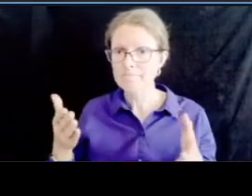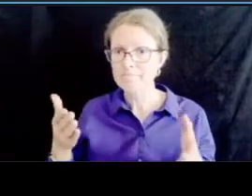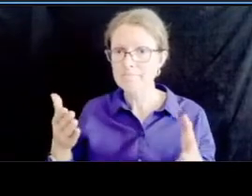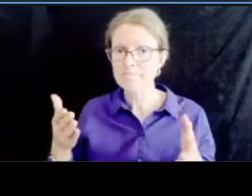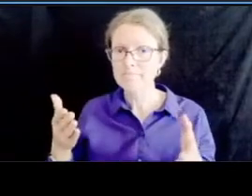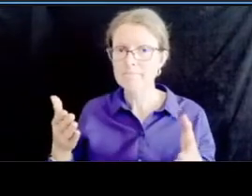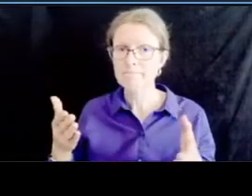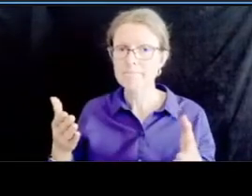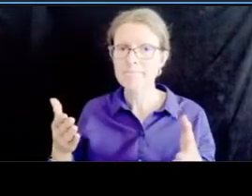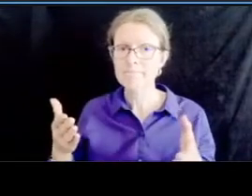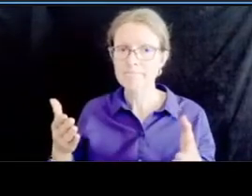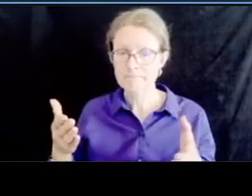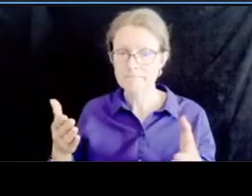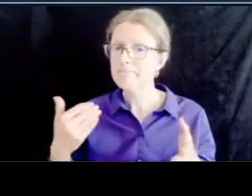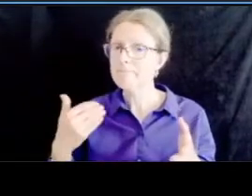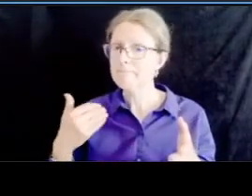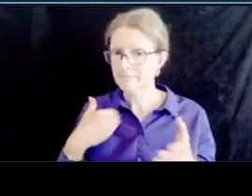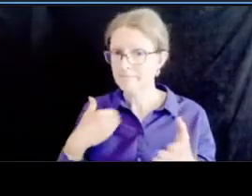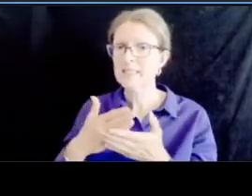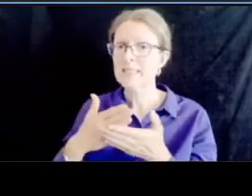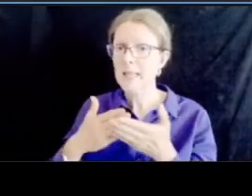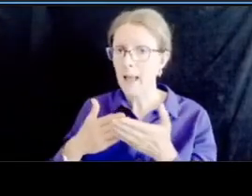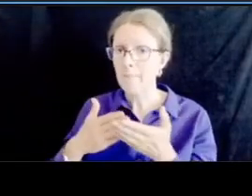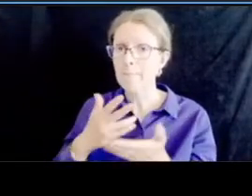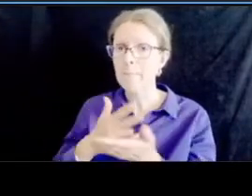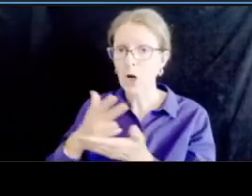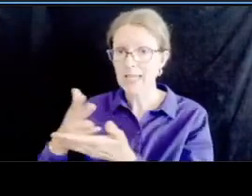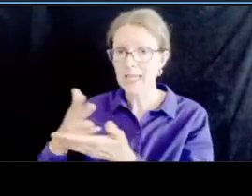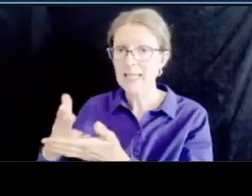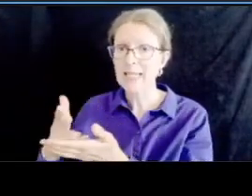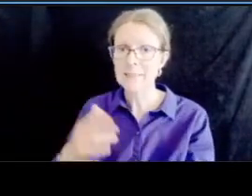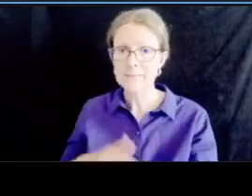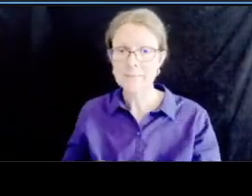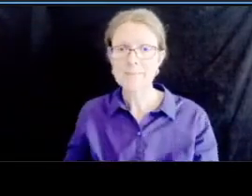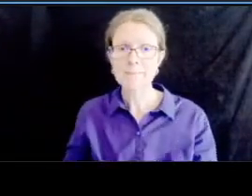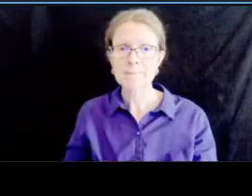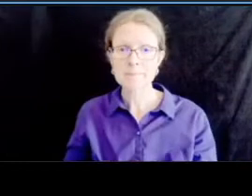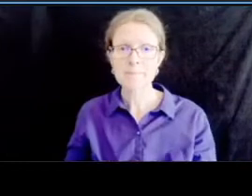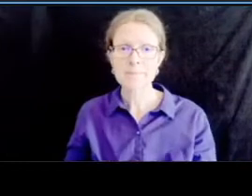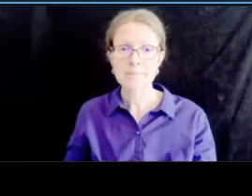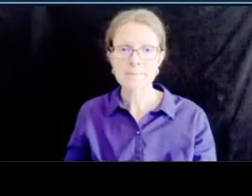for the purposes of the concept we just basically maintained the same type of parking which is the